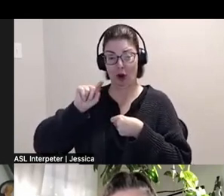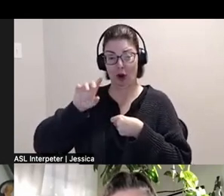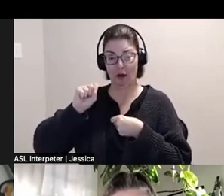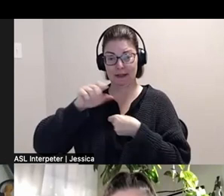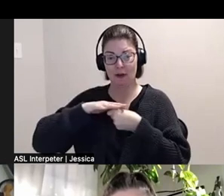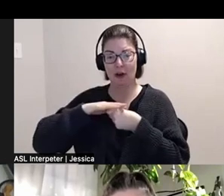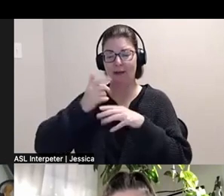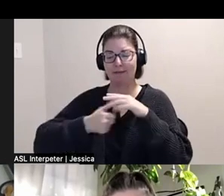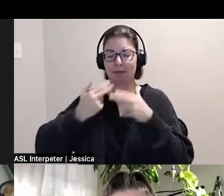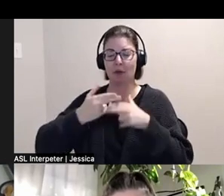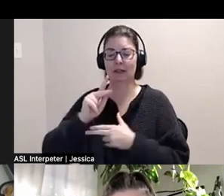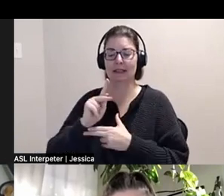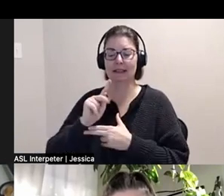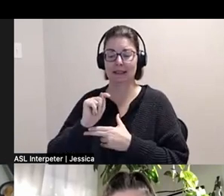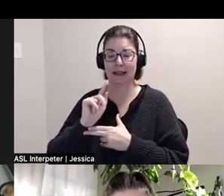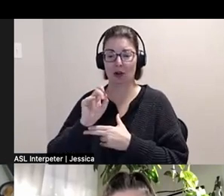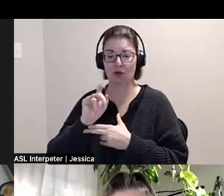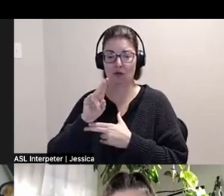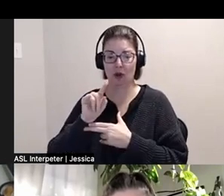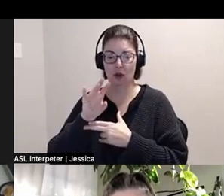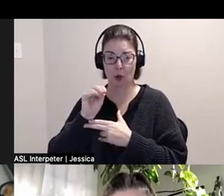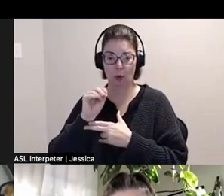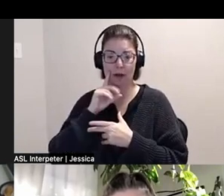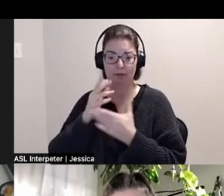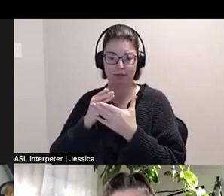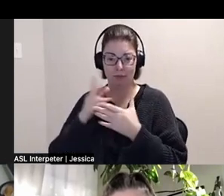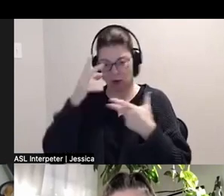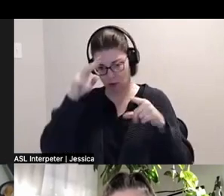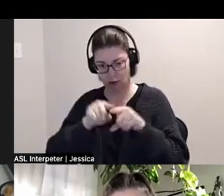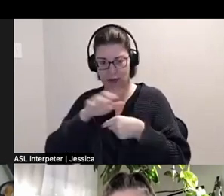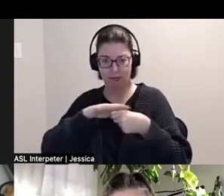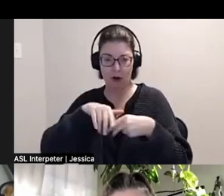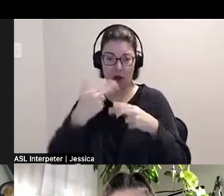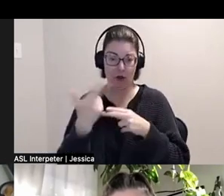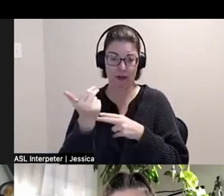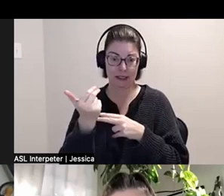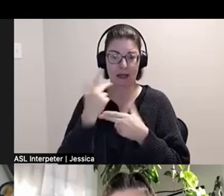Anishinaabe, including the Mississaugas of the Credit, the Haudenosaunee, and the Huron-Wendat.